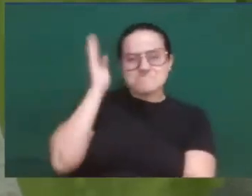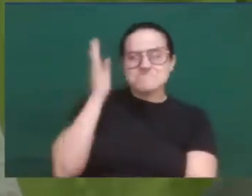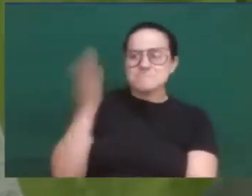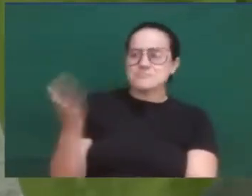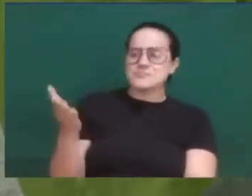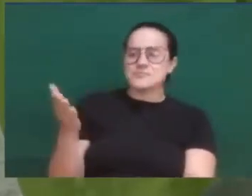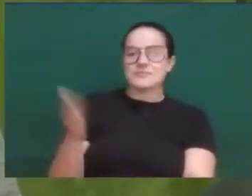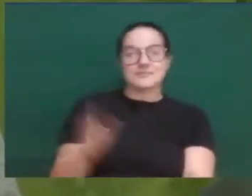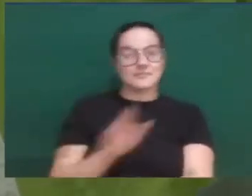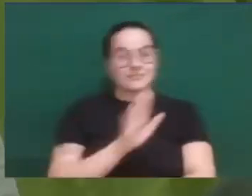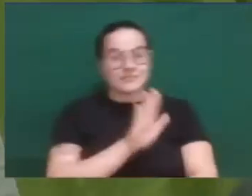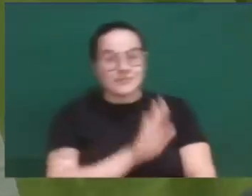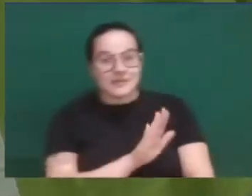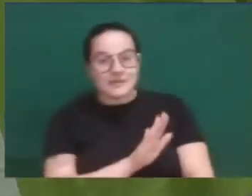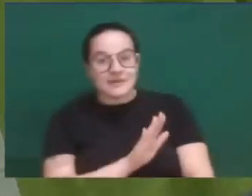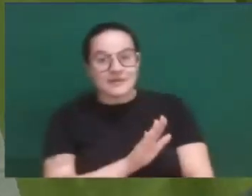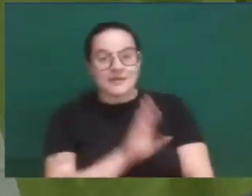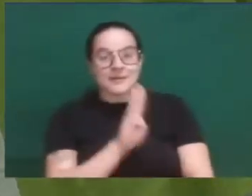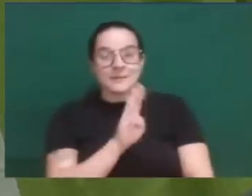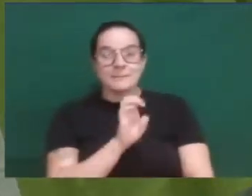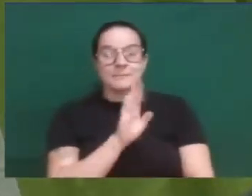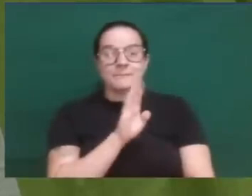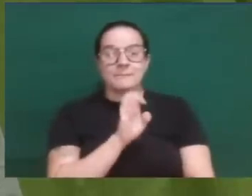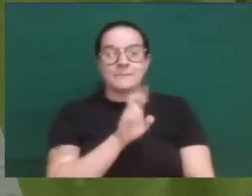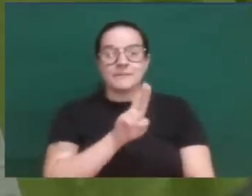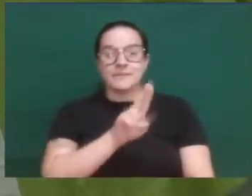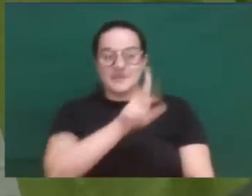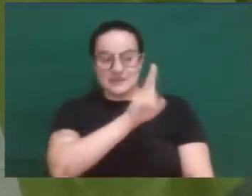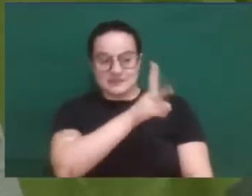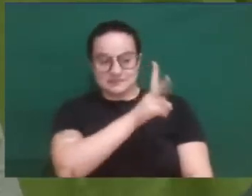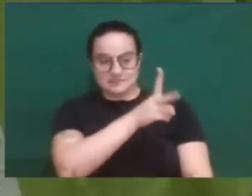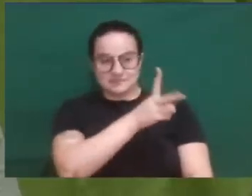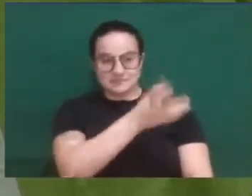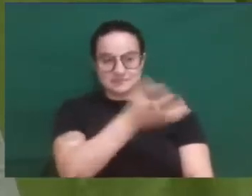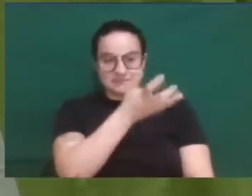who were always wanting to free themselves from the yoke of Rome